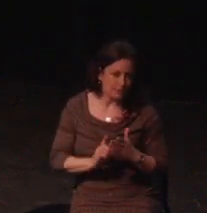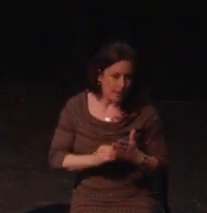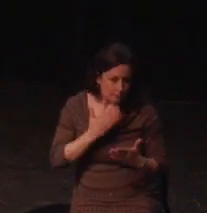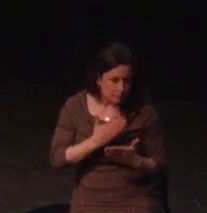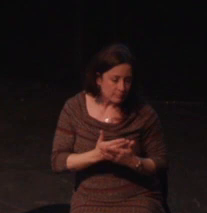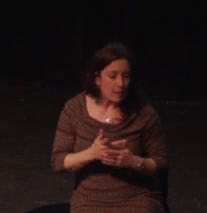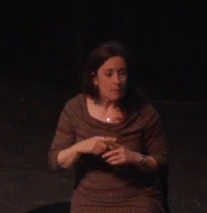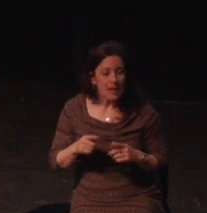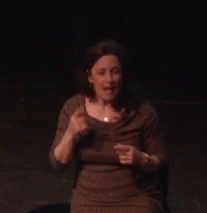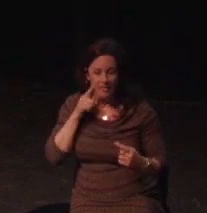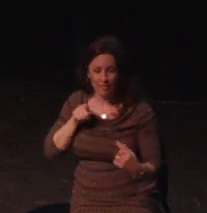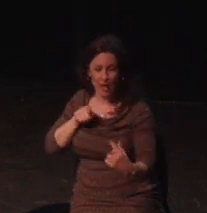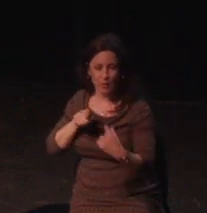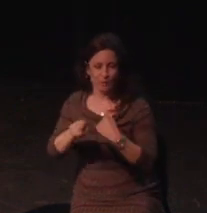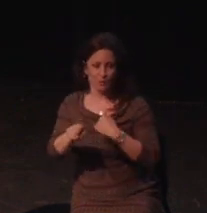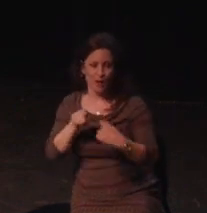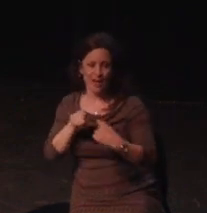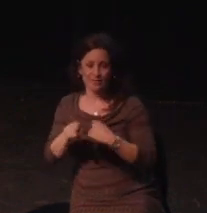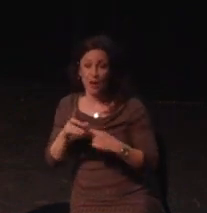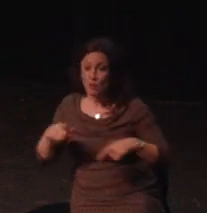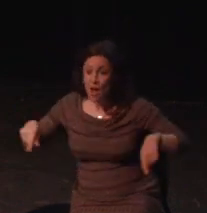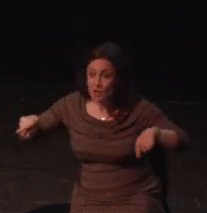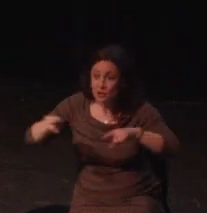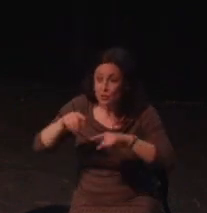And I'm sure I really don't need to go into the hundreds reasons